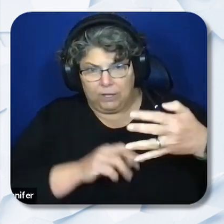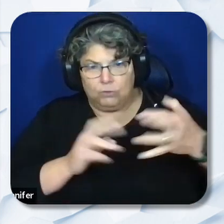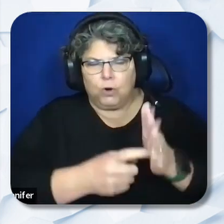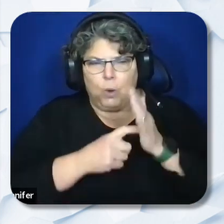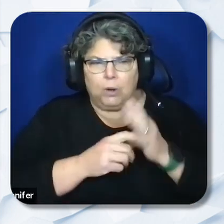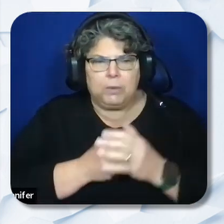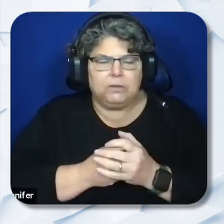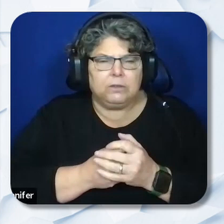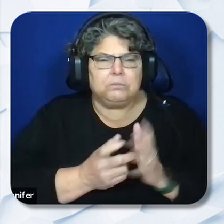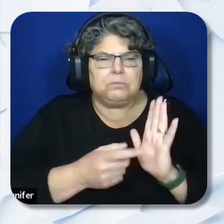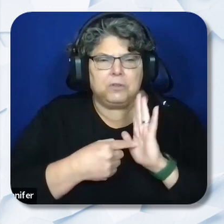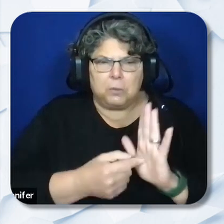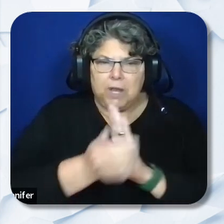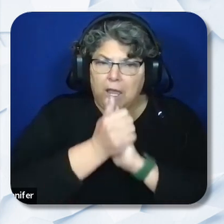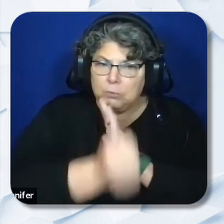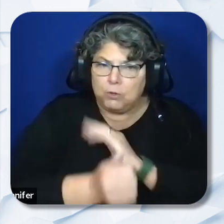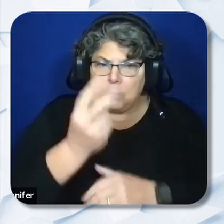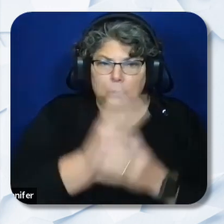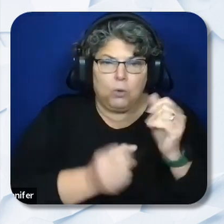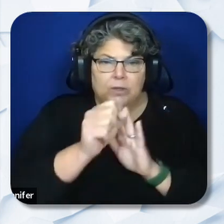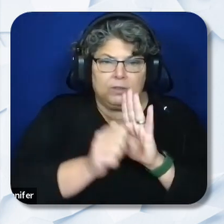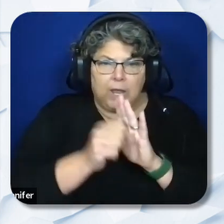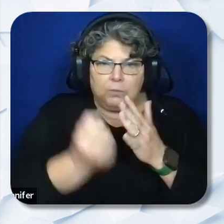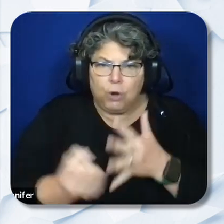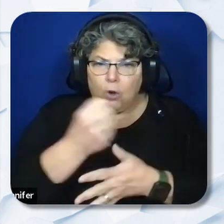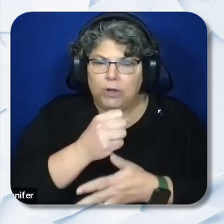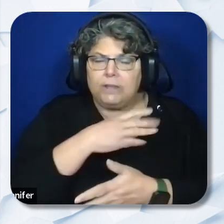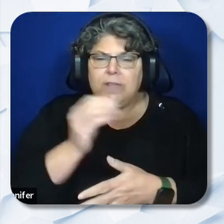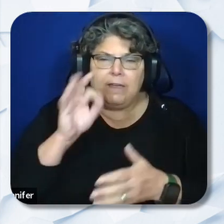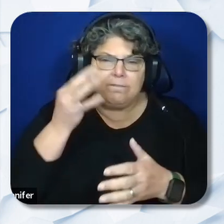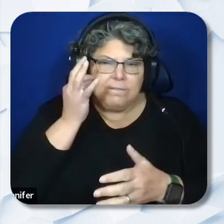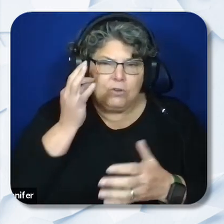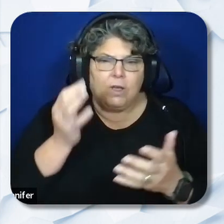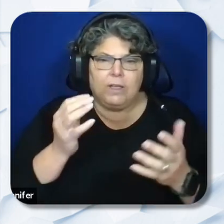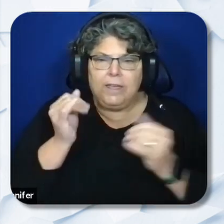Demonstrate expertise in both the State priorities and Federal individuals with Disabilities